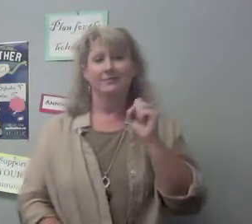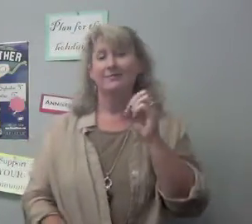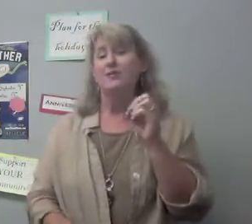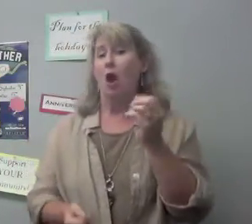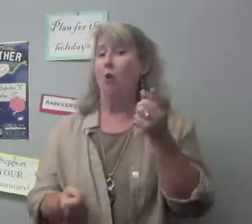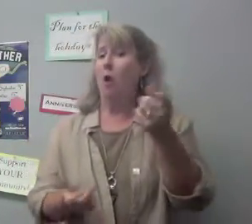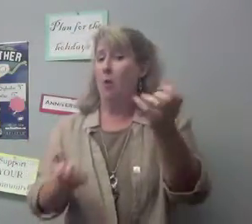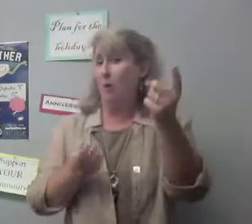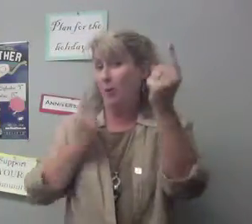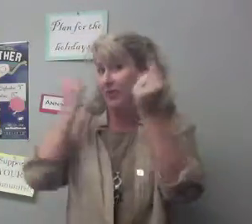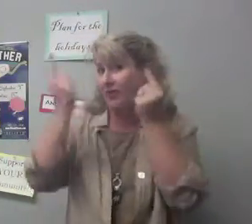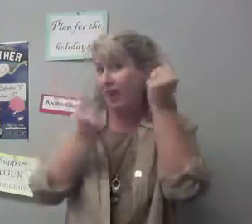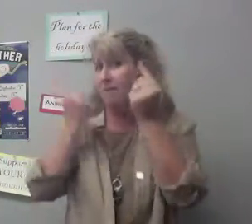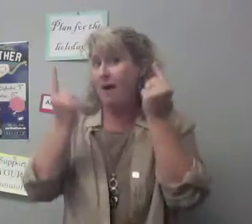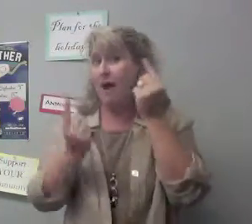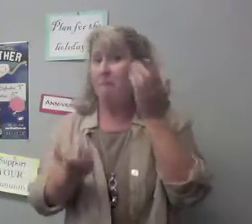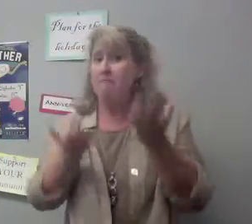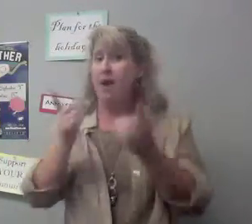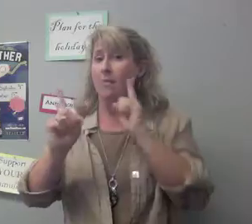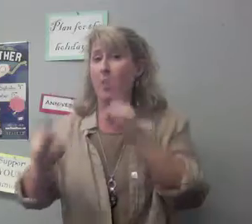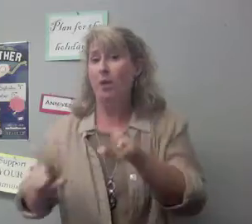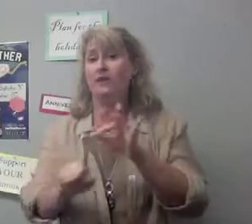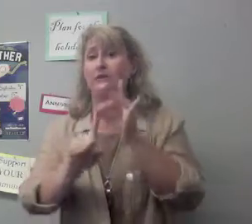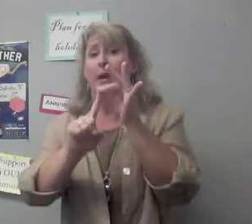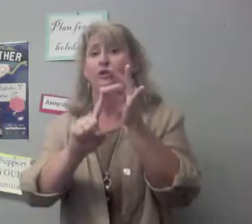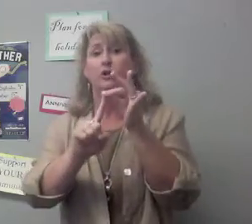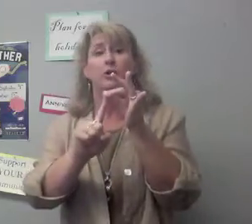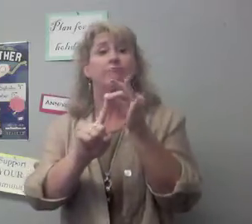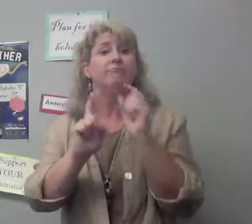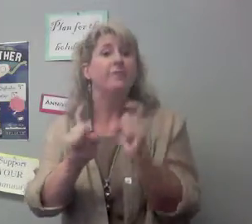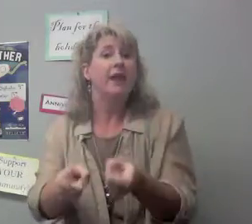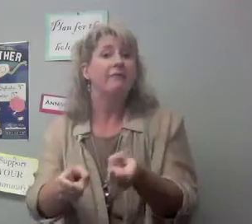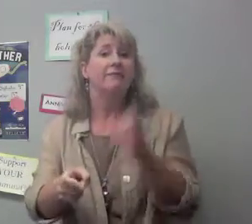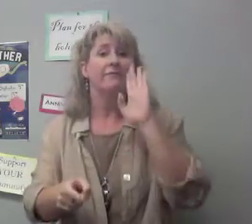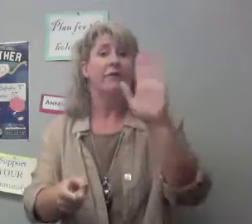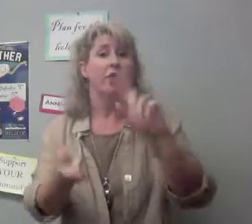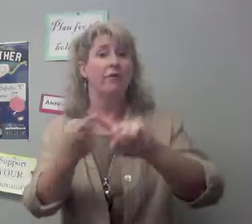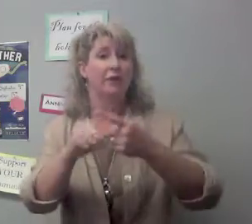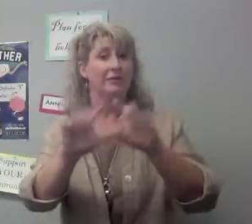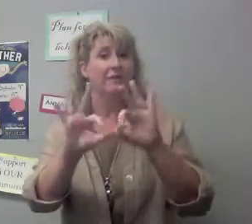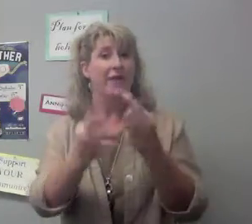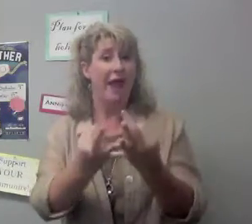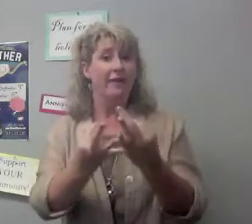So you may want to think about ordering special gifts for your friends and families